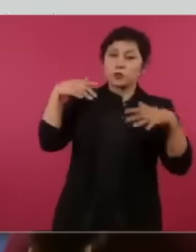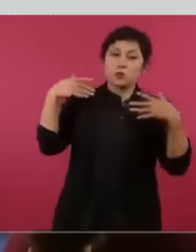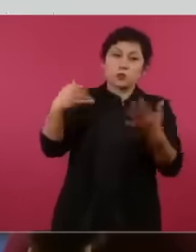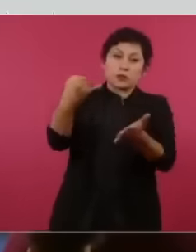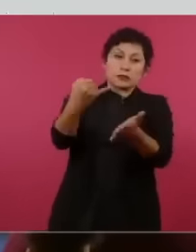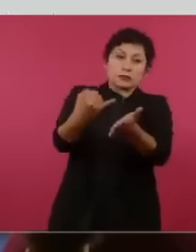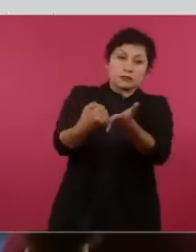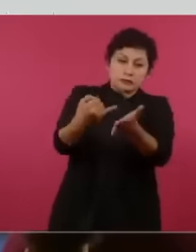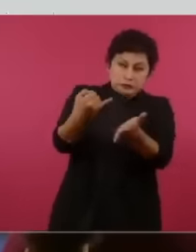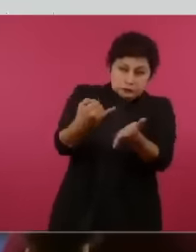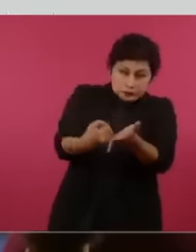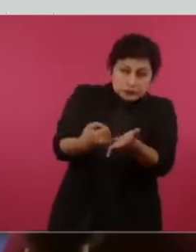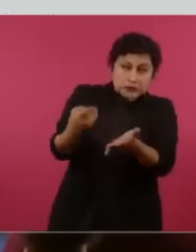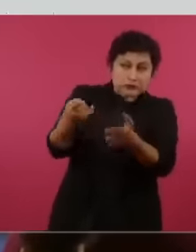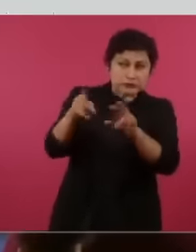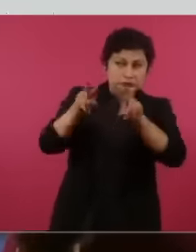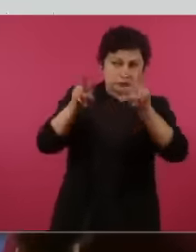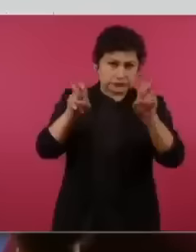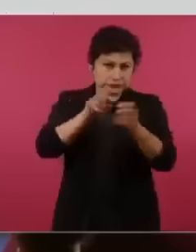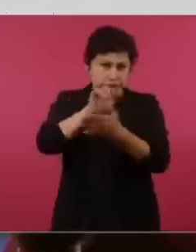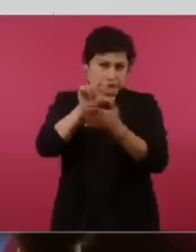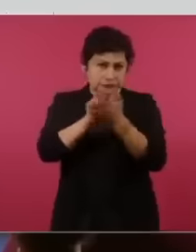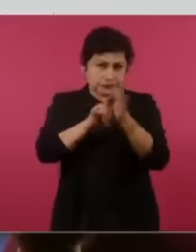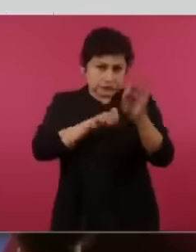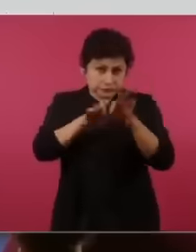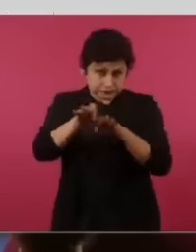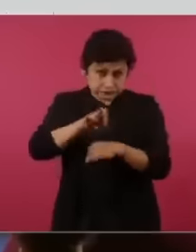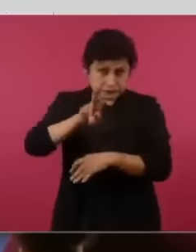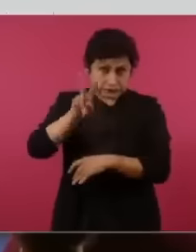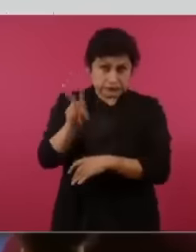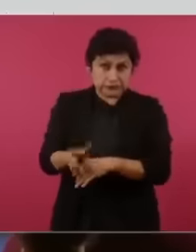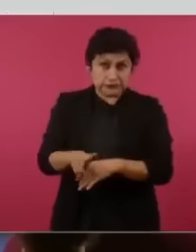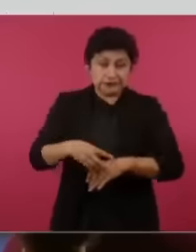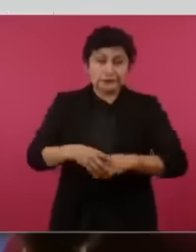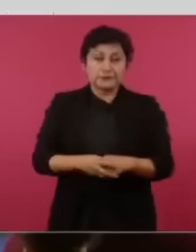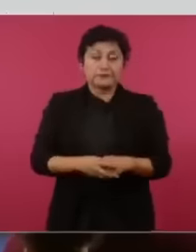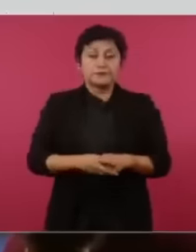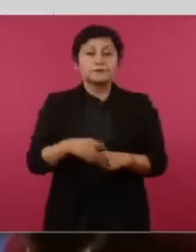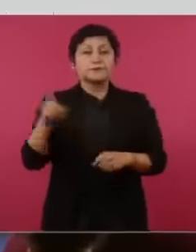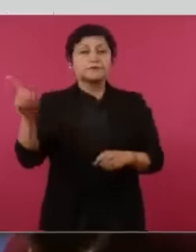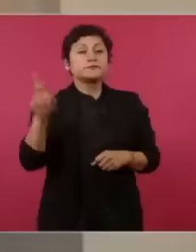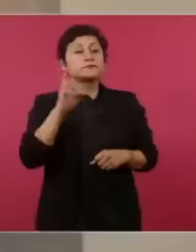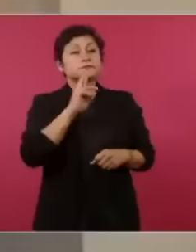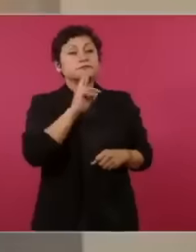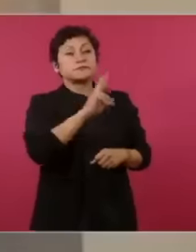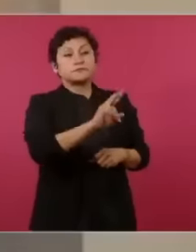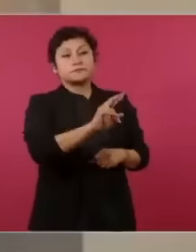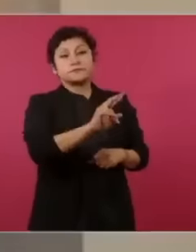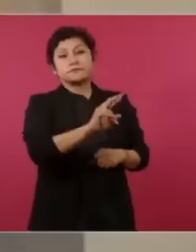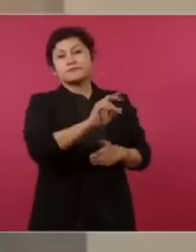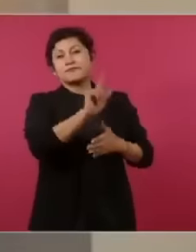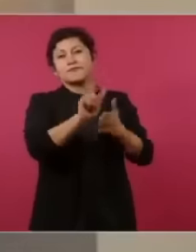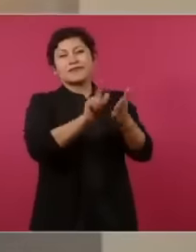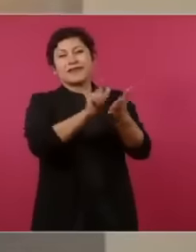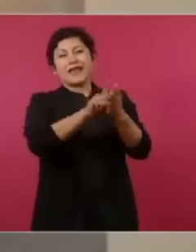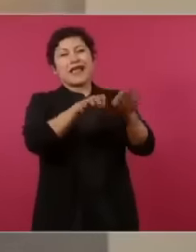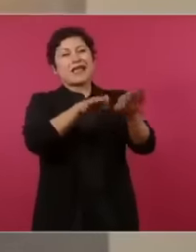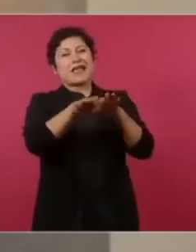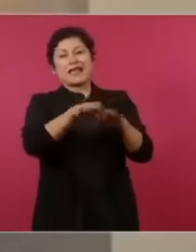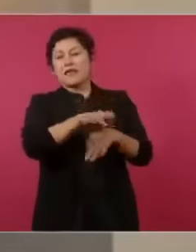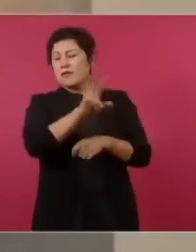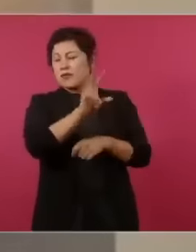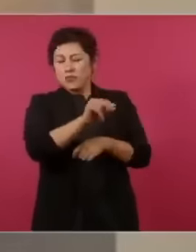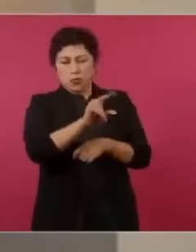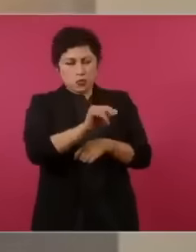doesn't say Roberto Hernández the labor one not so much Look I would tell you